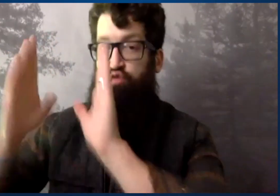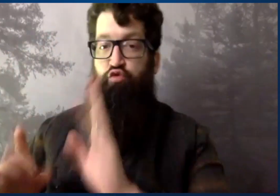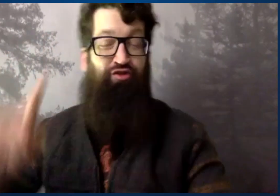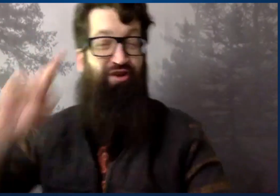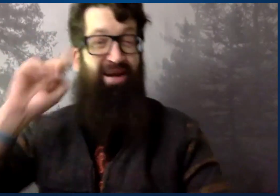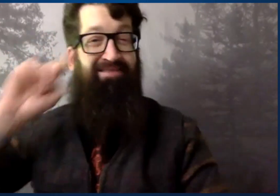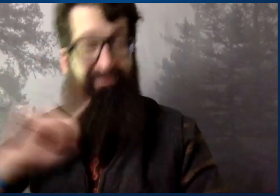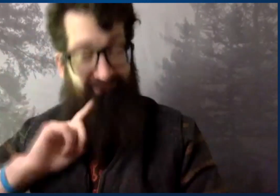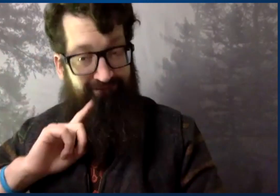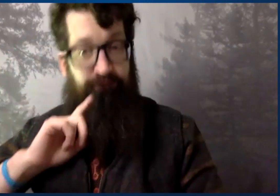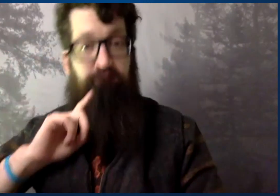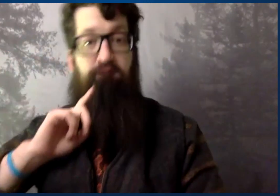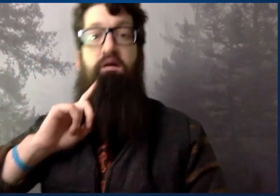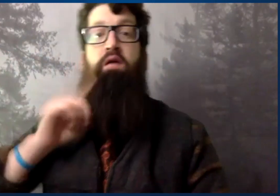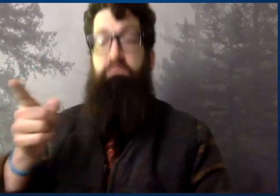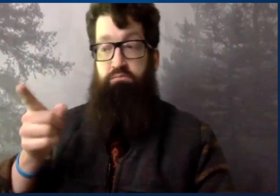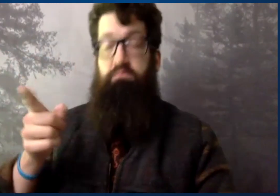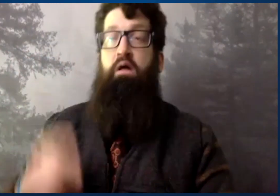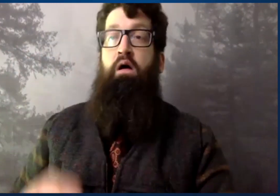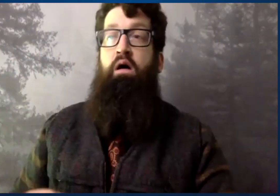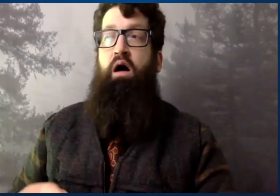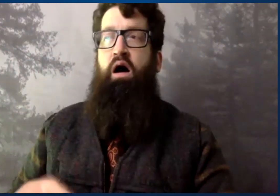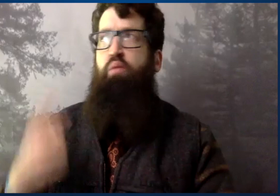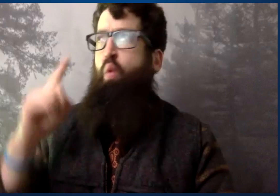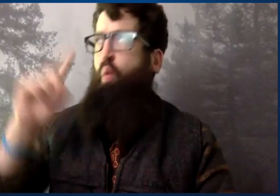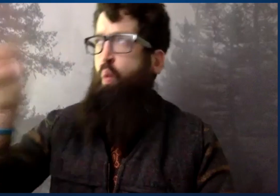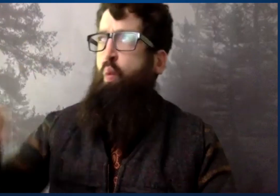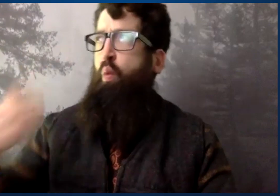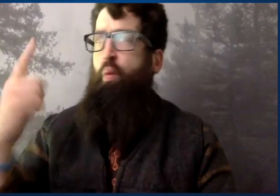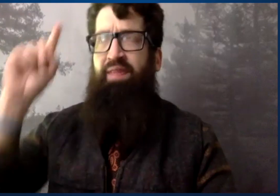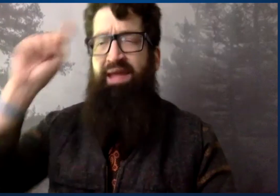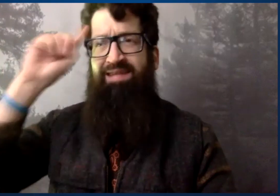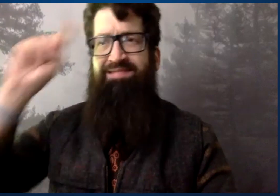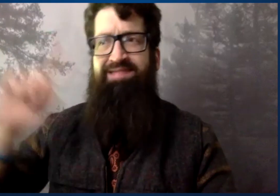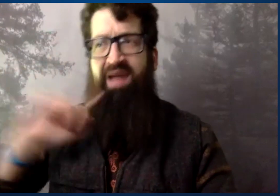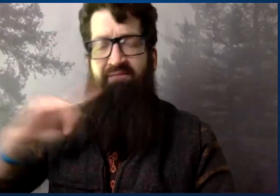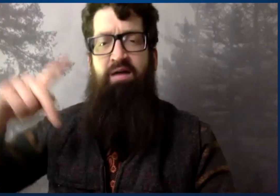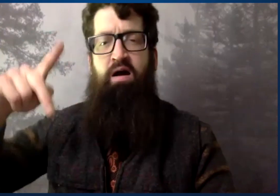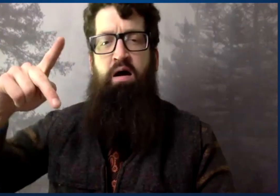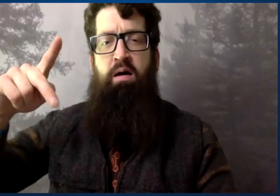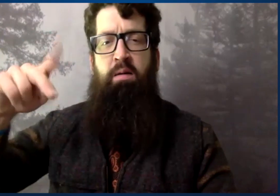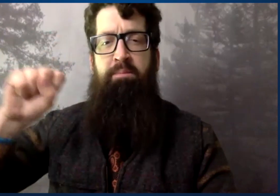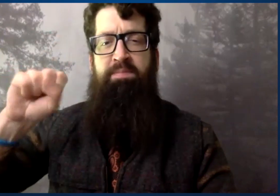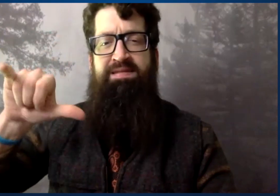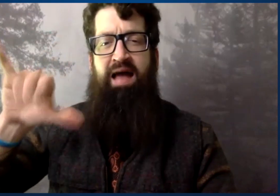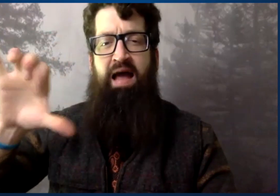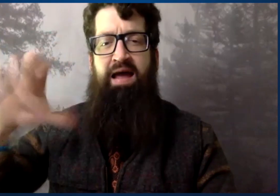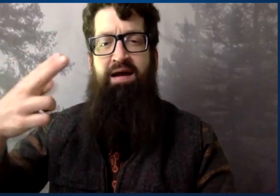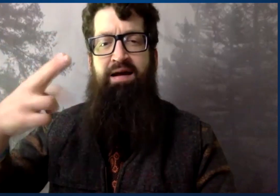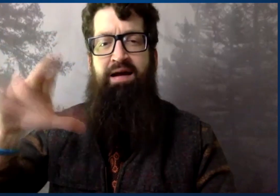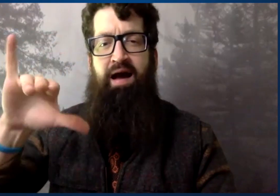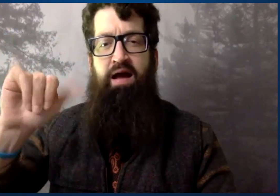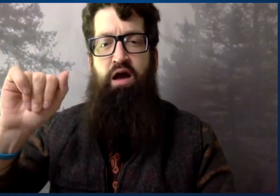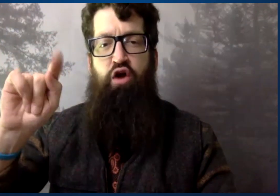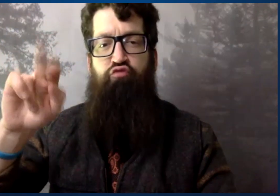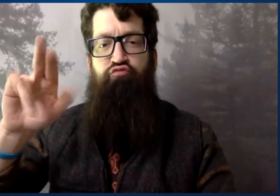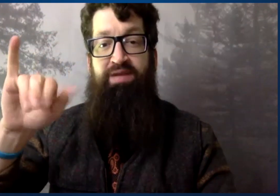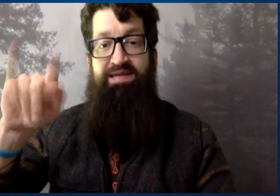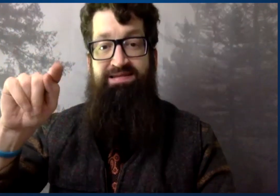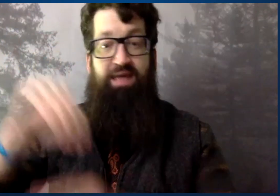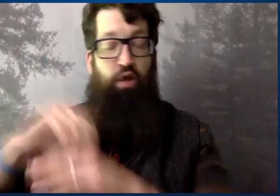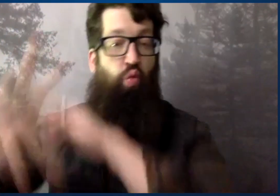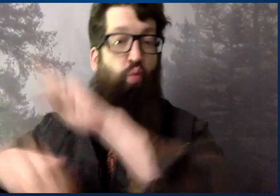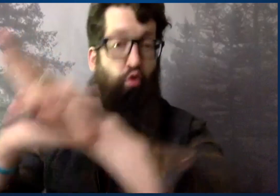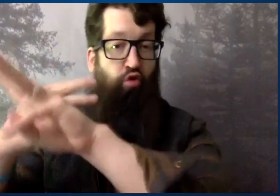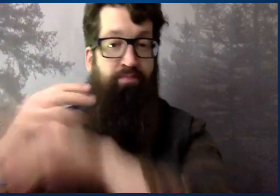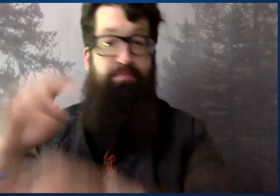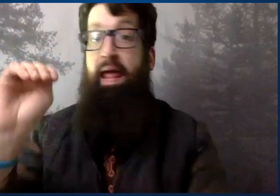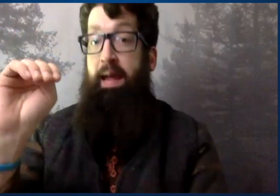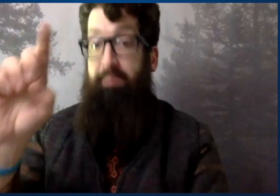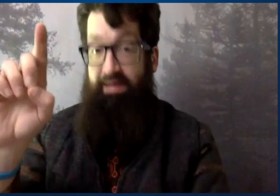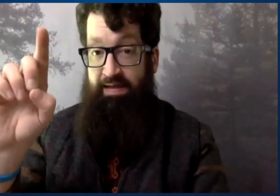Gaulty is a deaf person who I think is a deaf psychiatrist.